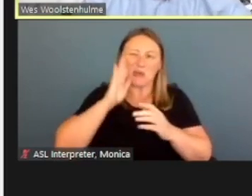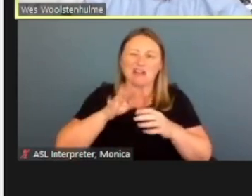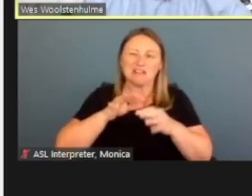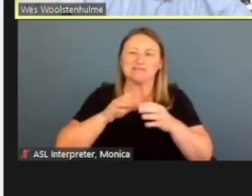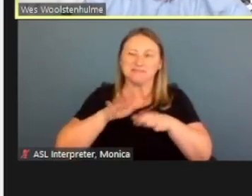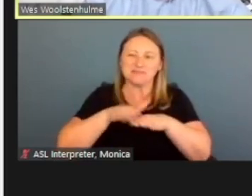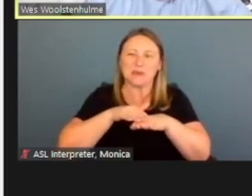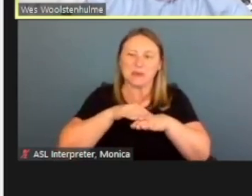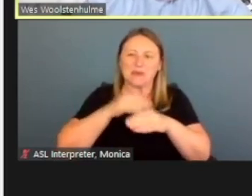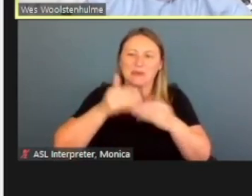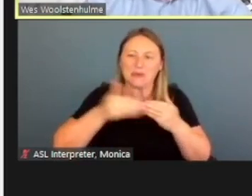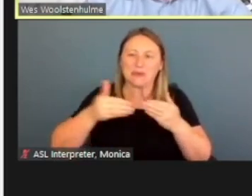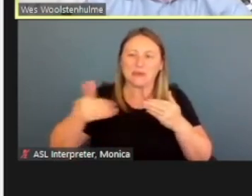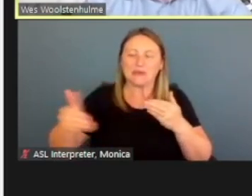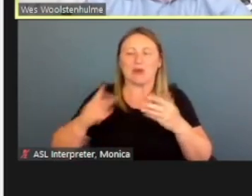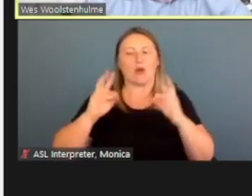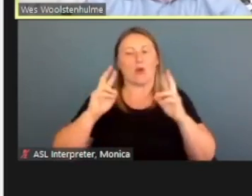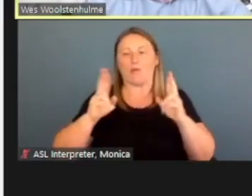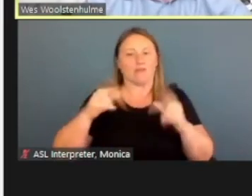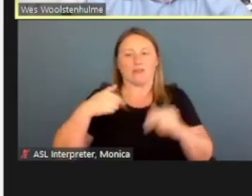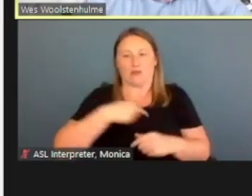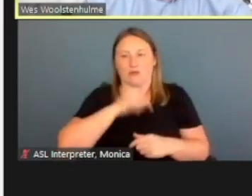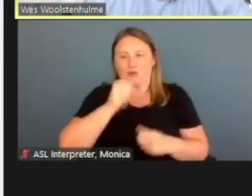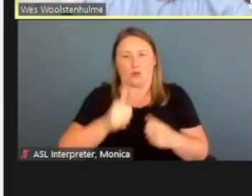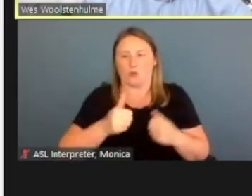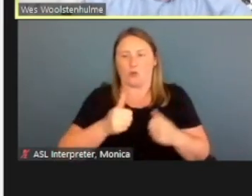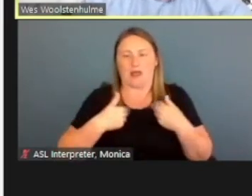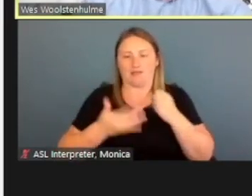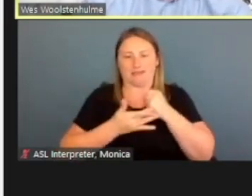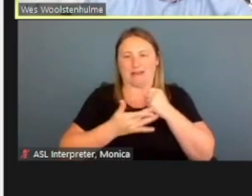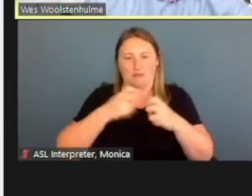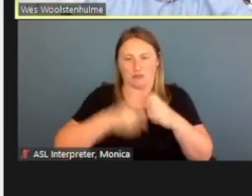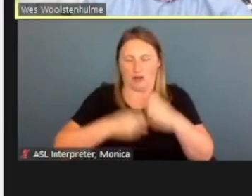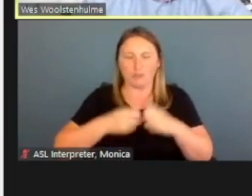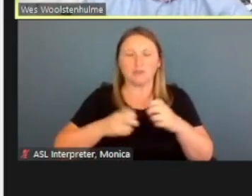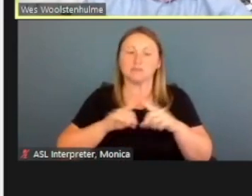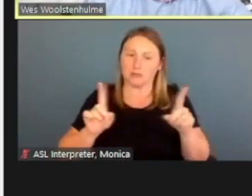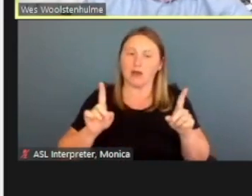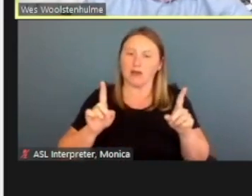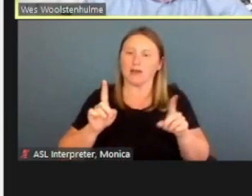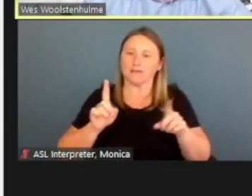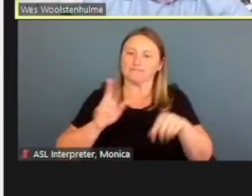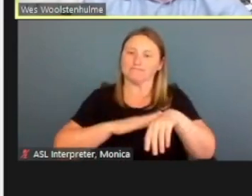Hopefully we don't have any technical issues, but just wanted to state that as well.